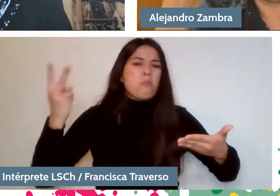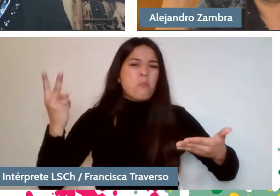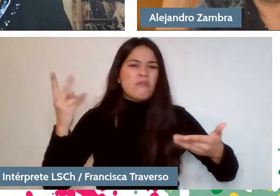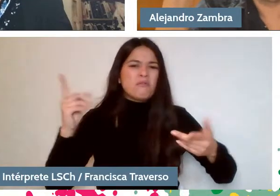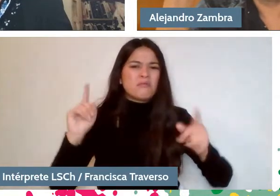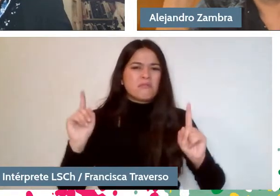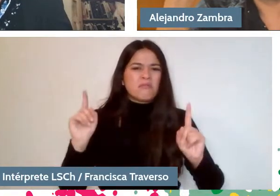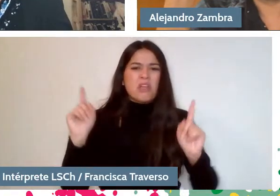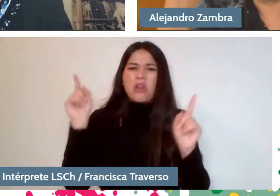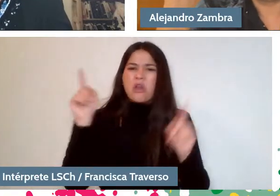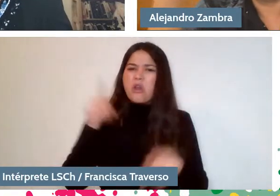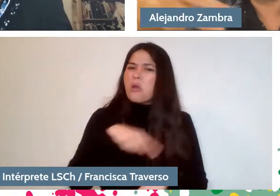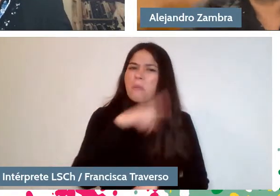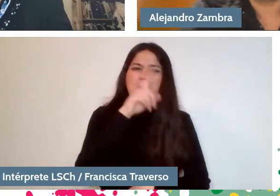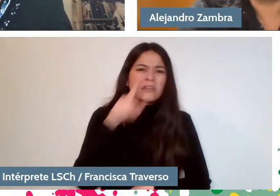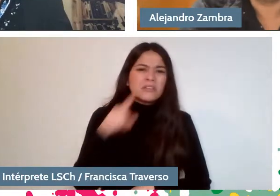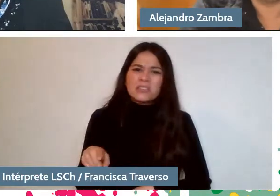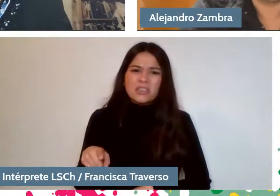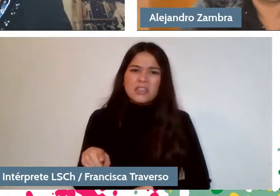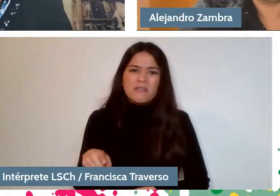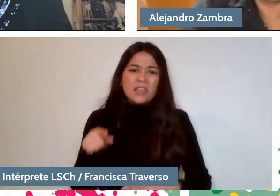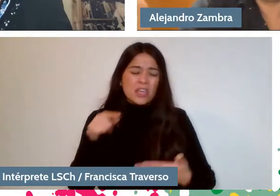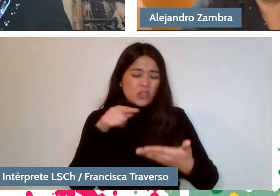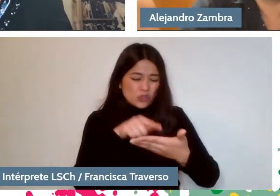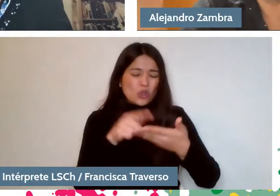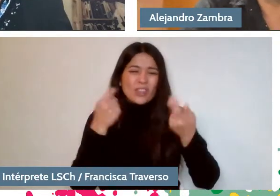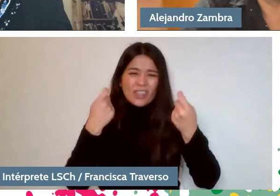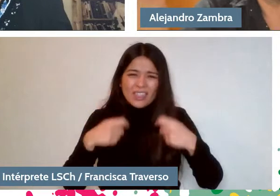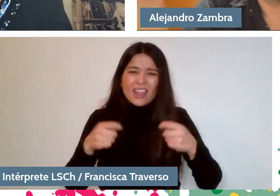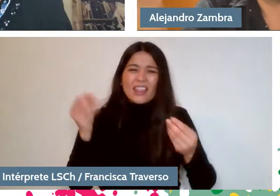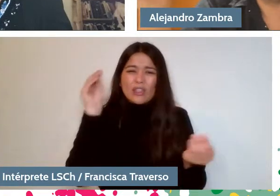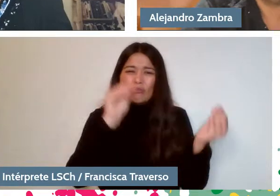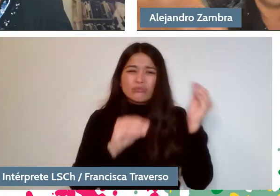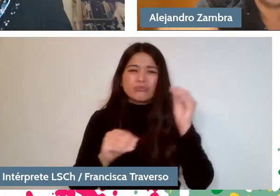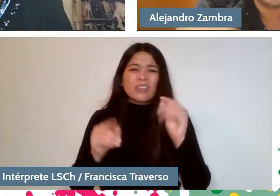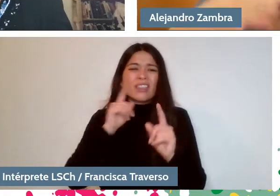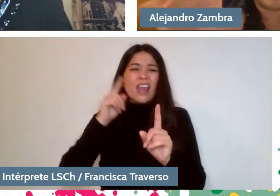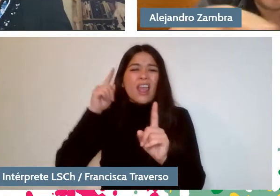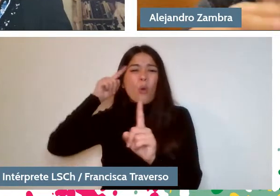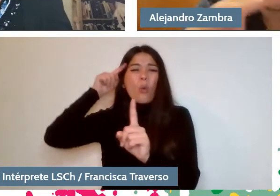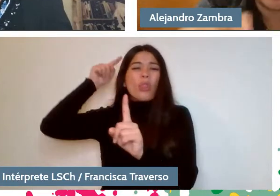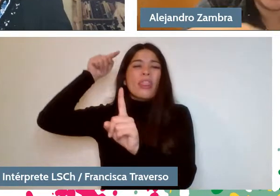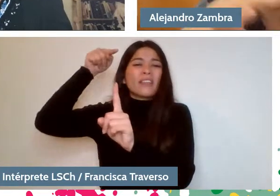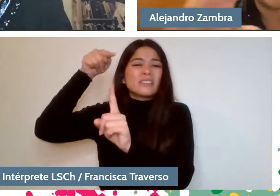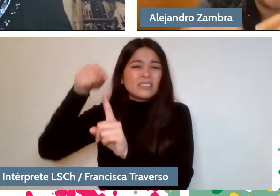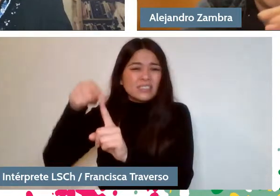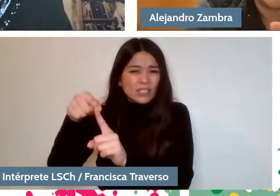that what I'm trying to do has a destiny. Rather, I always look for the moment when I